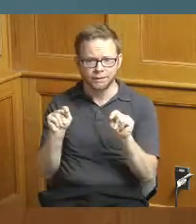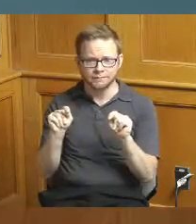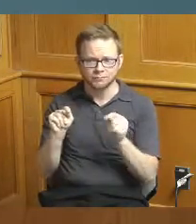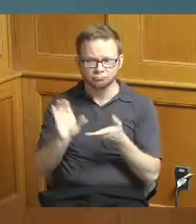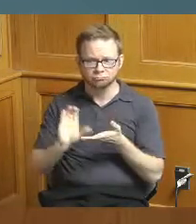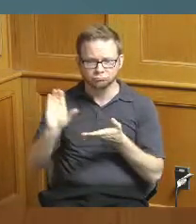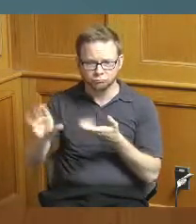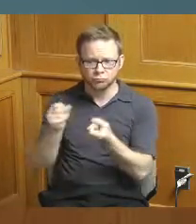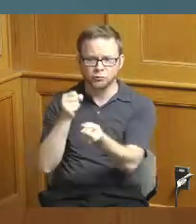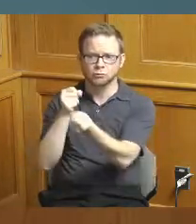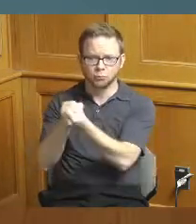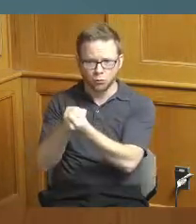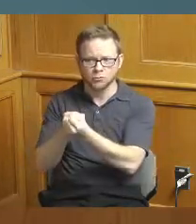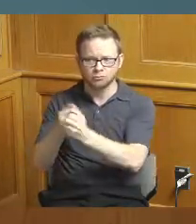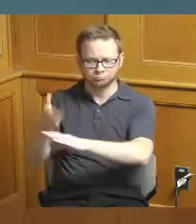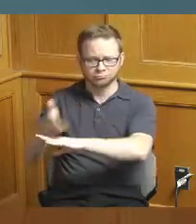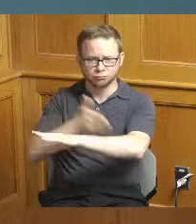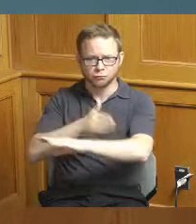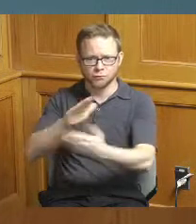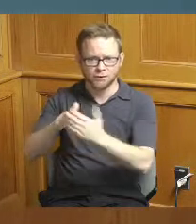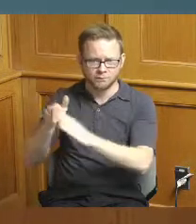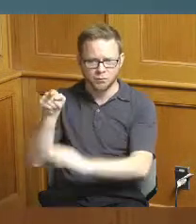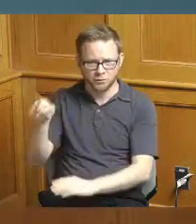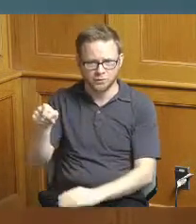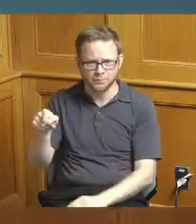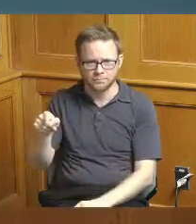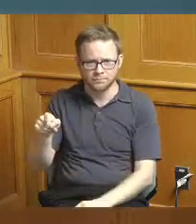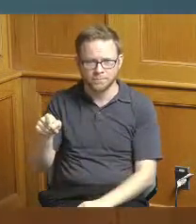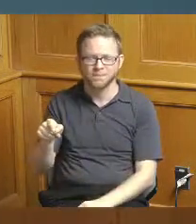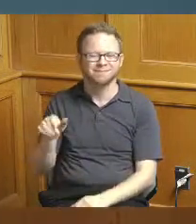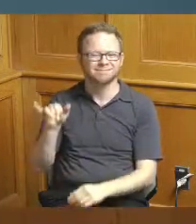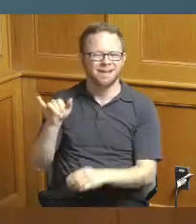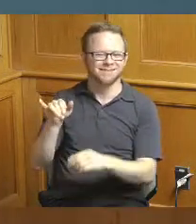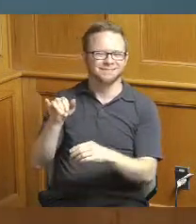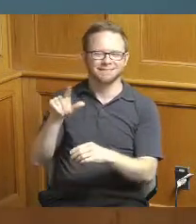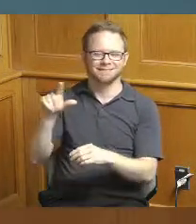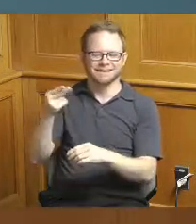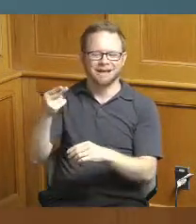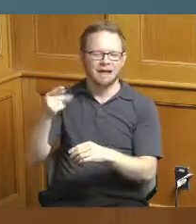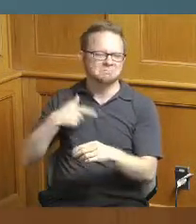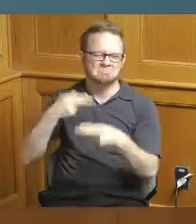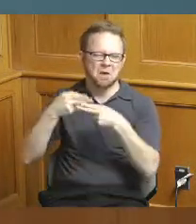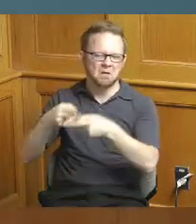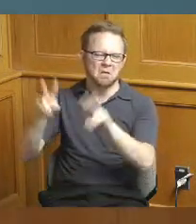to build up that community I always say it's a diamond in the rough so just really happy to hear